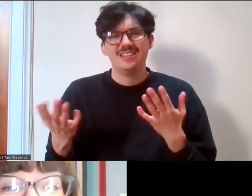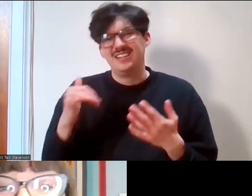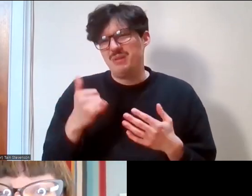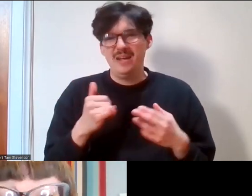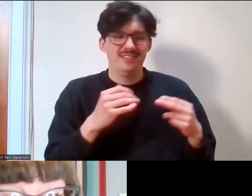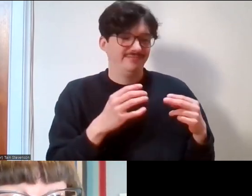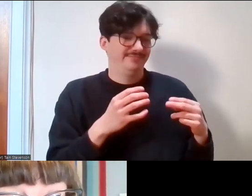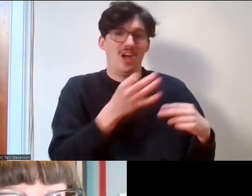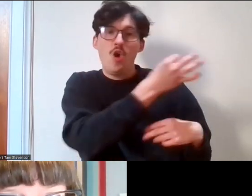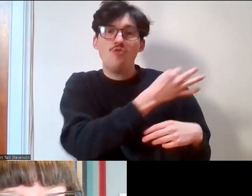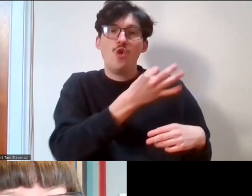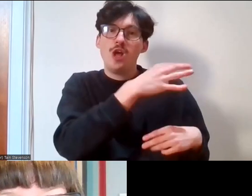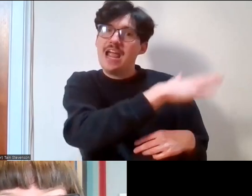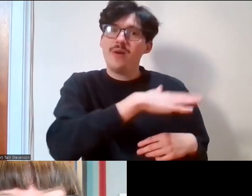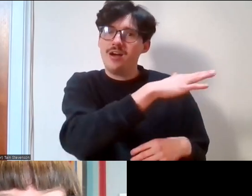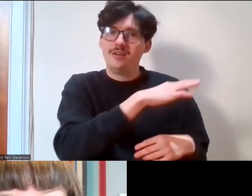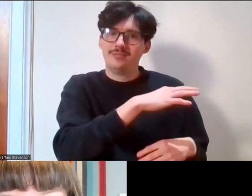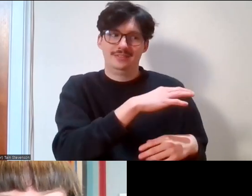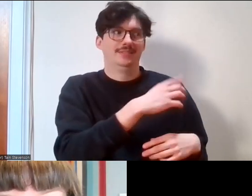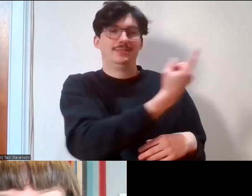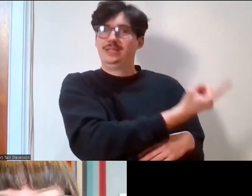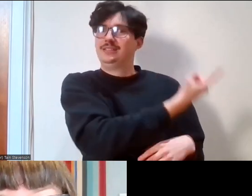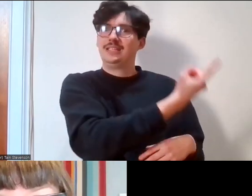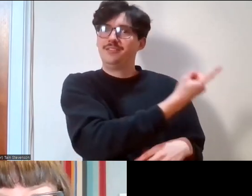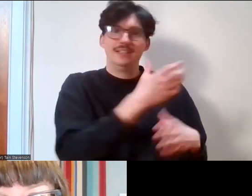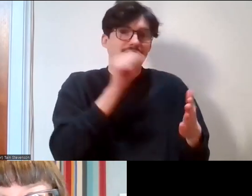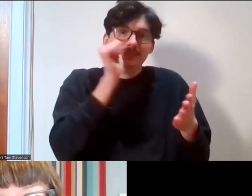there's not an open door in your organisation to have these conversations, is just to remember